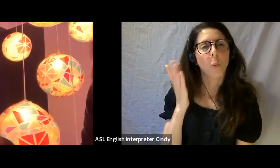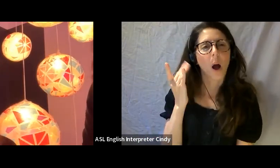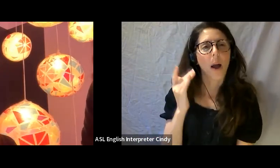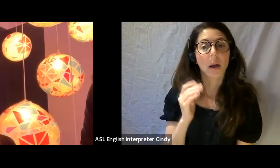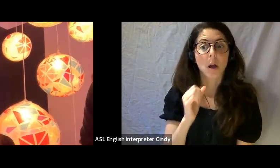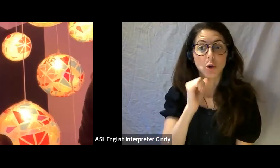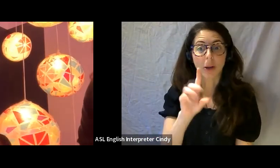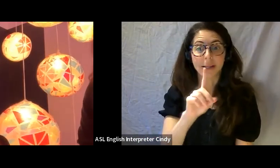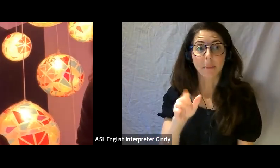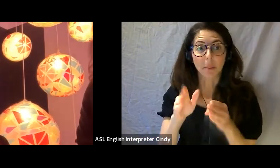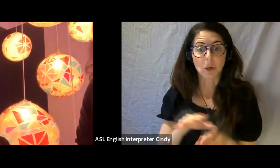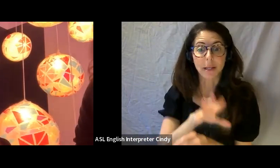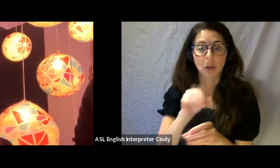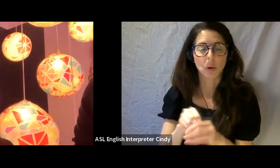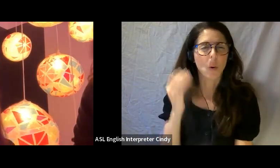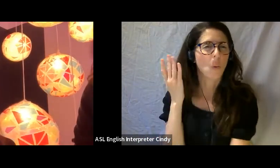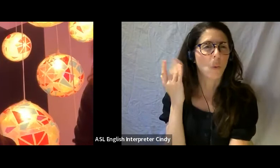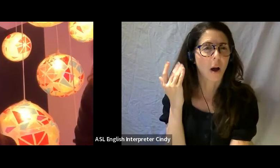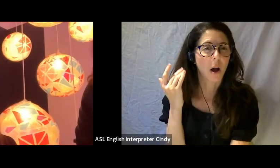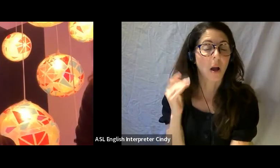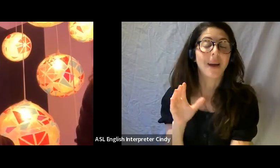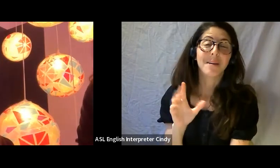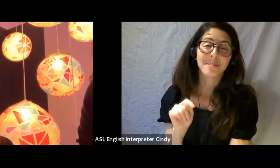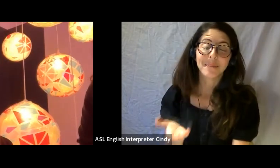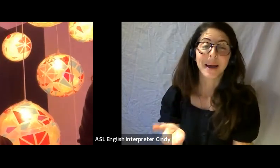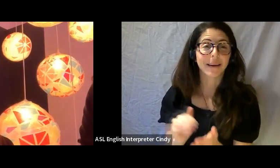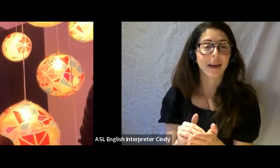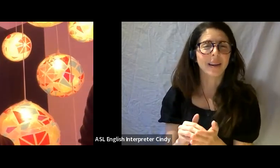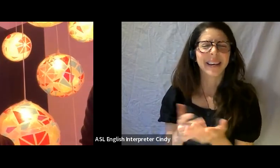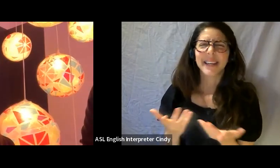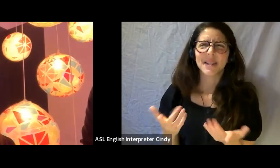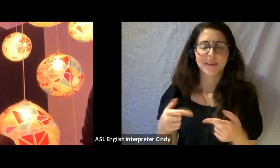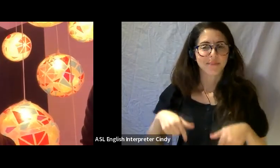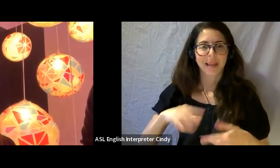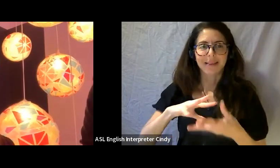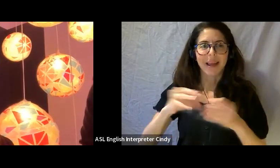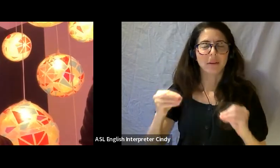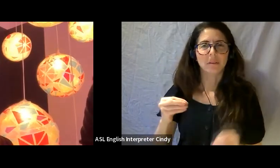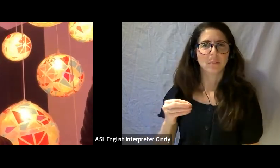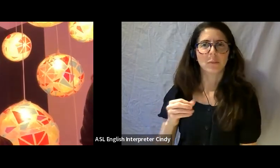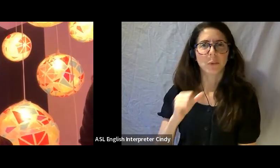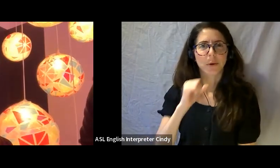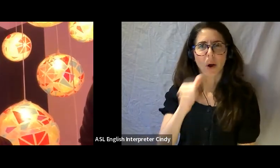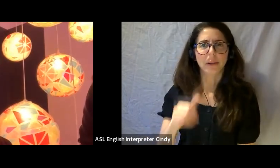all that to say, usually we're not the type of space to be like no you can't do this at all